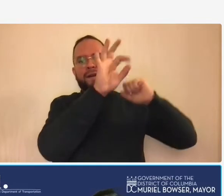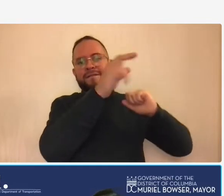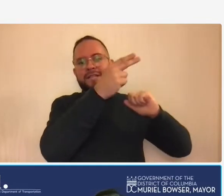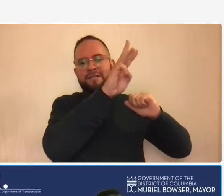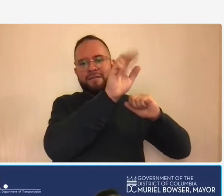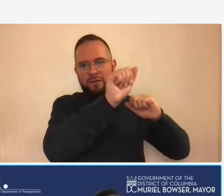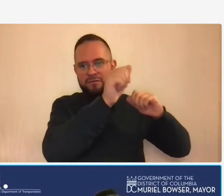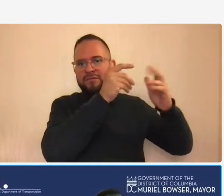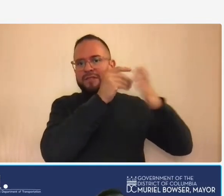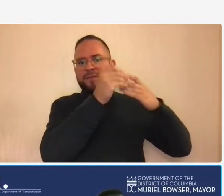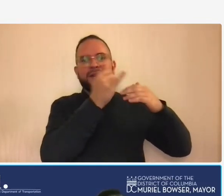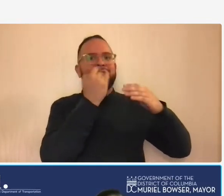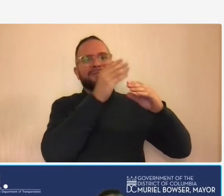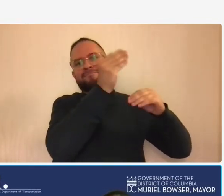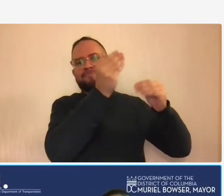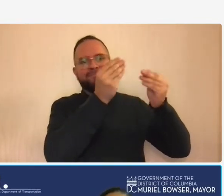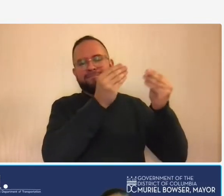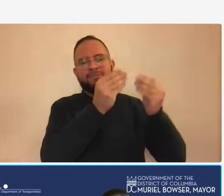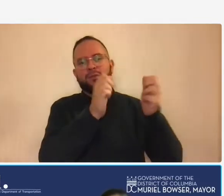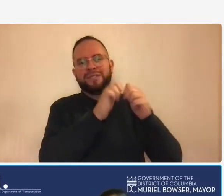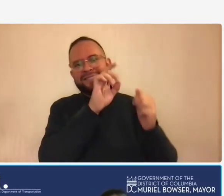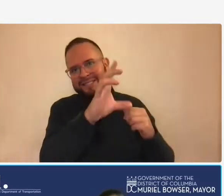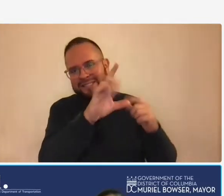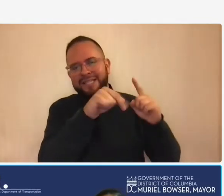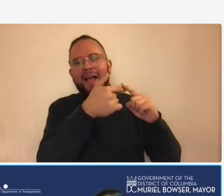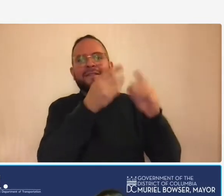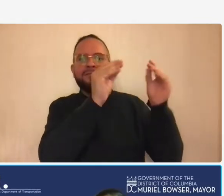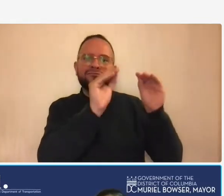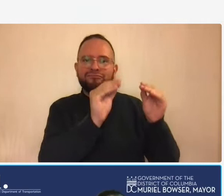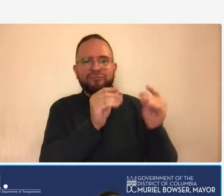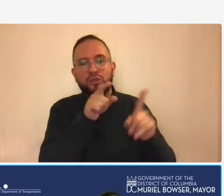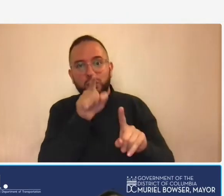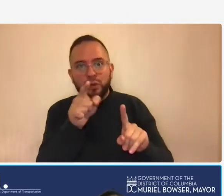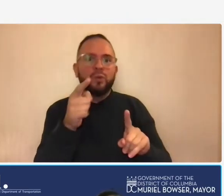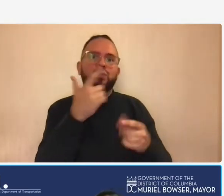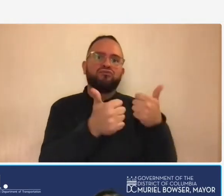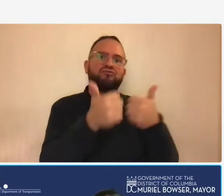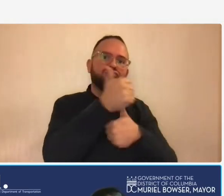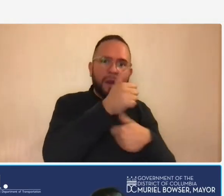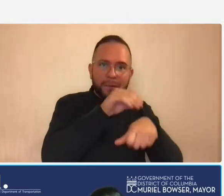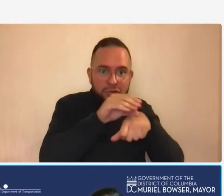of columbia and it flows through to you as a prime consultant or a sub-consultant if it originated at